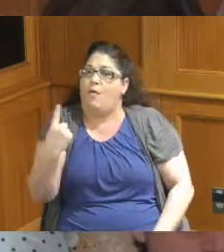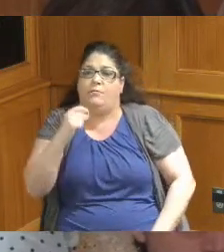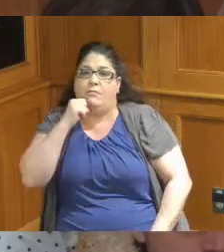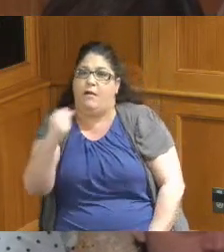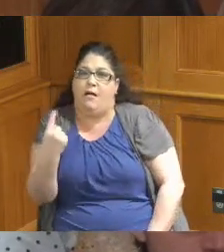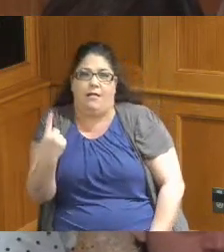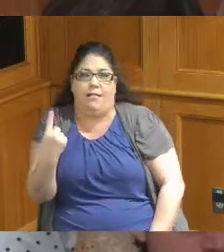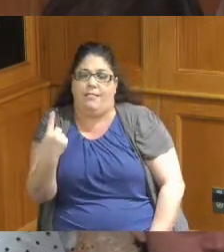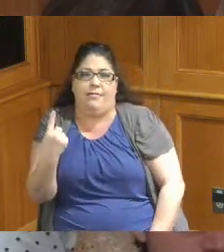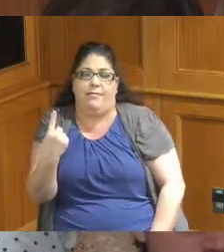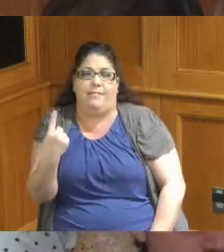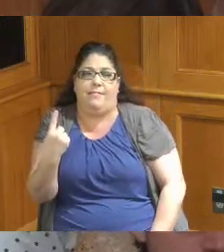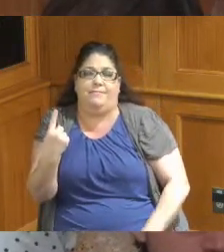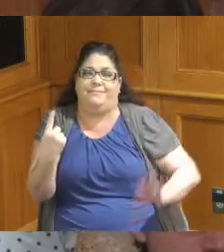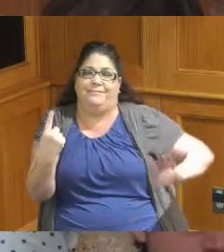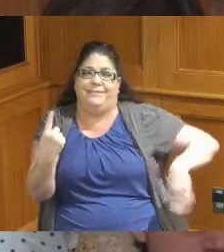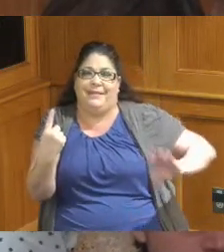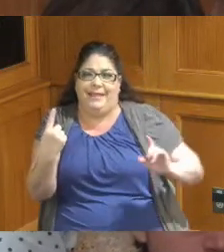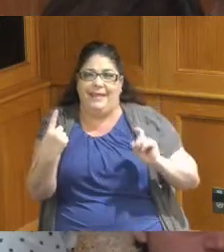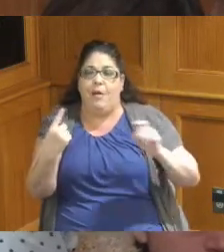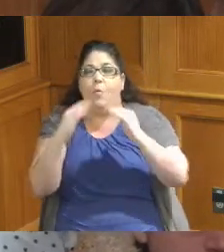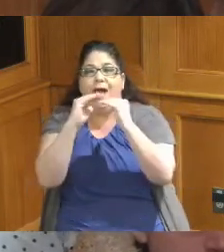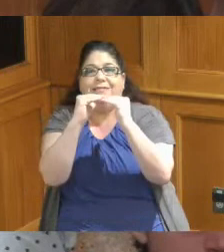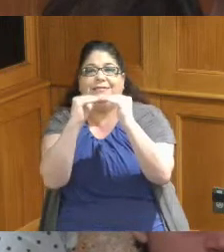one that we haven't presented yet was decreased just a little bit and that